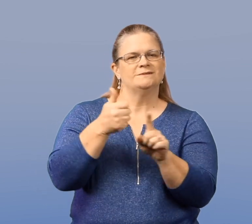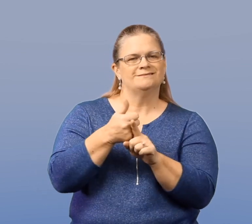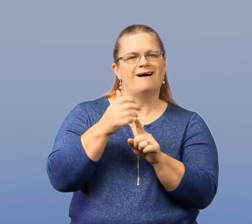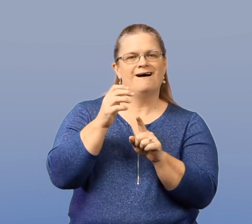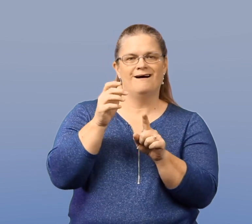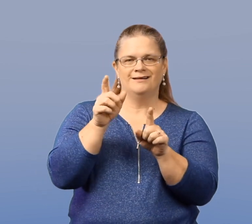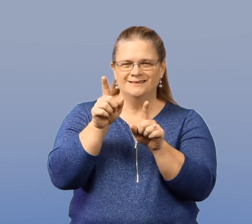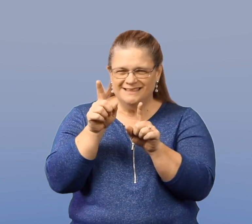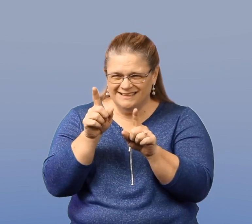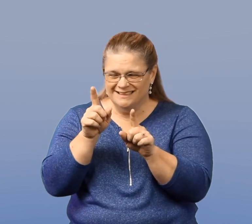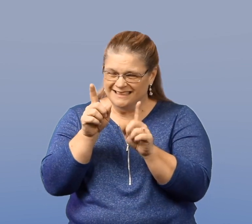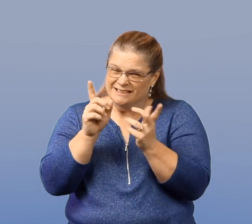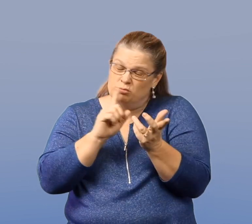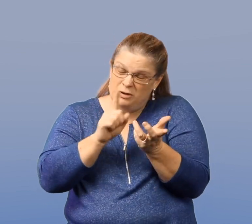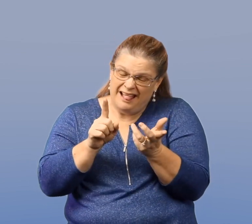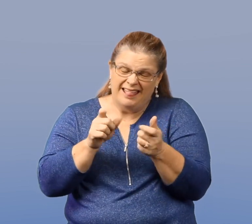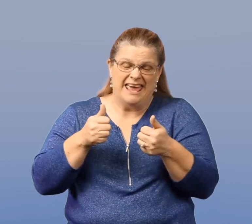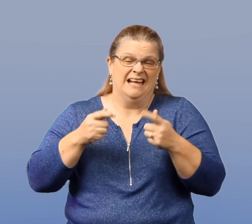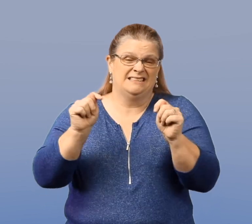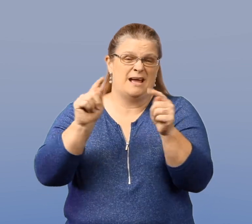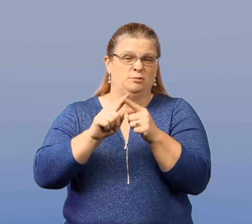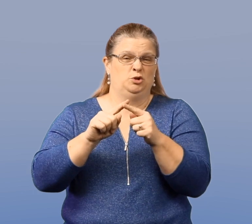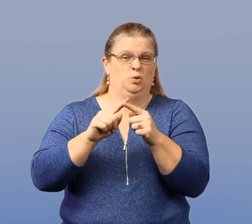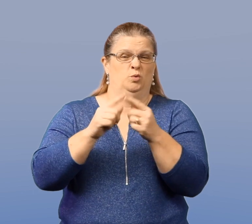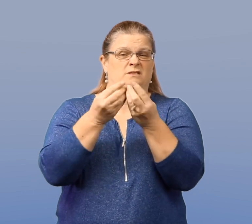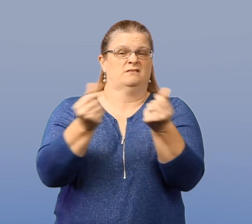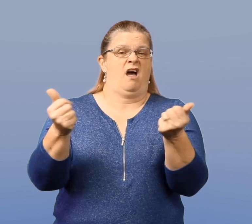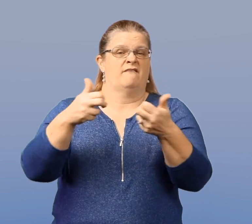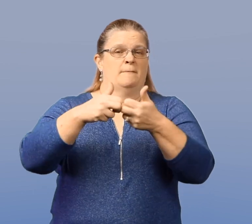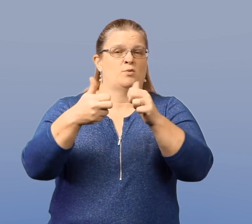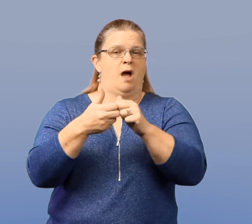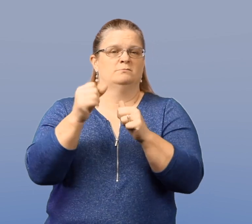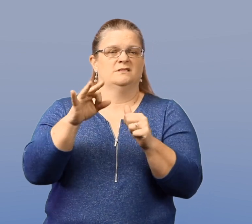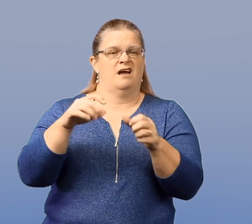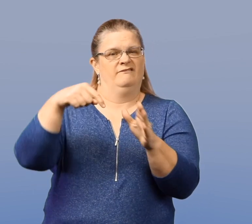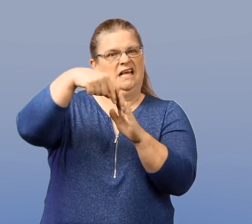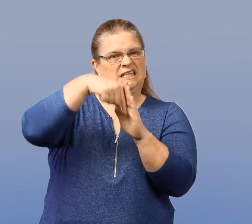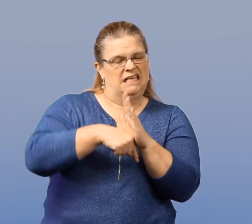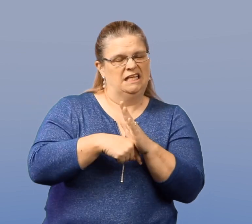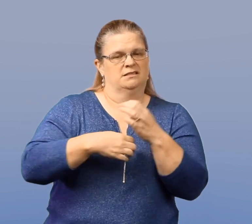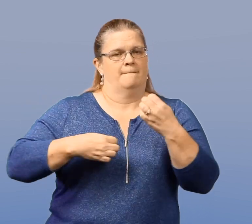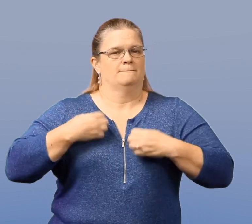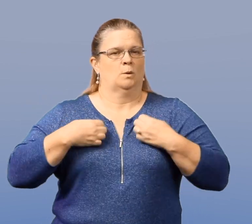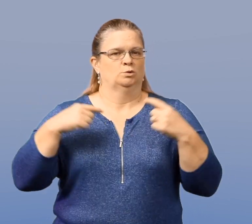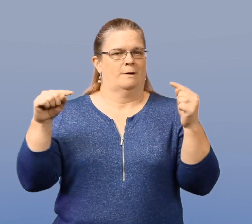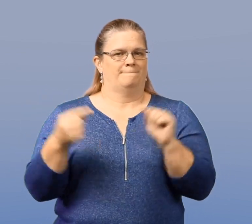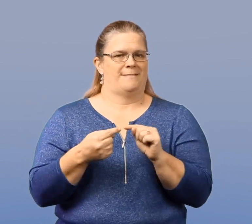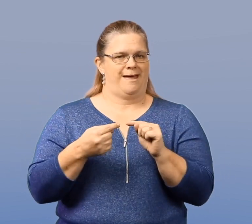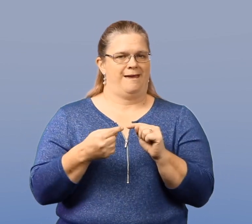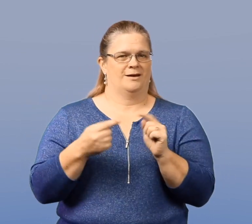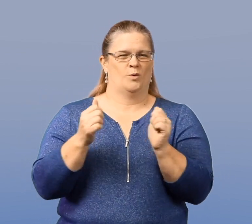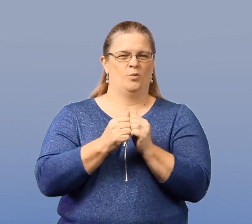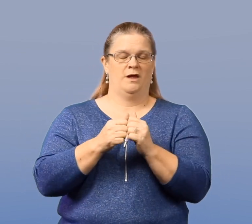Suicide is really an attempt to solve a problem of intense emotional pain